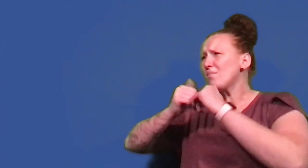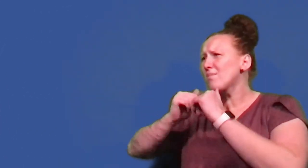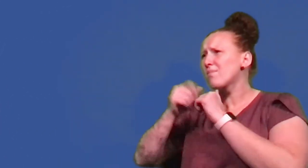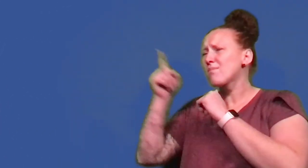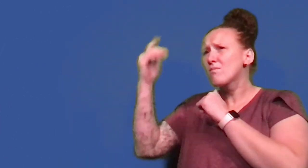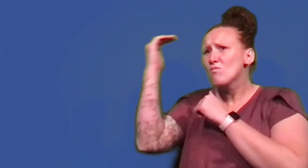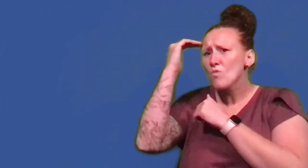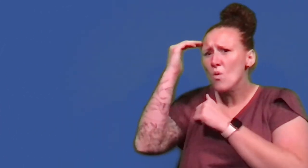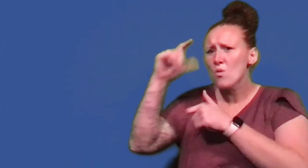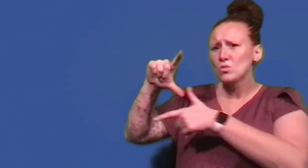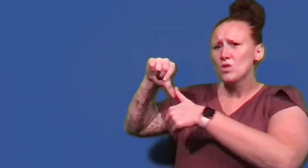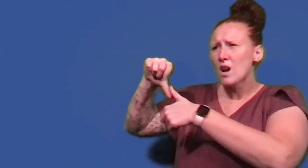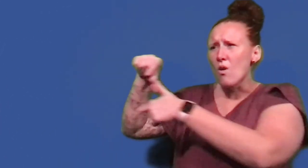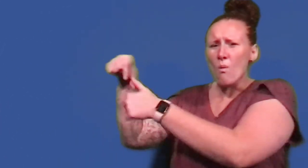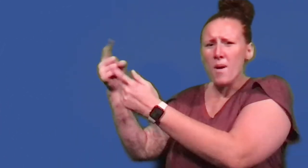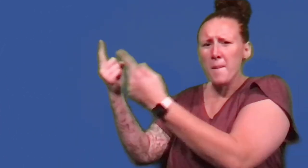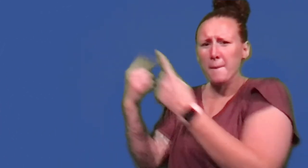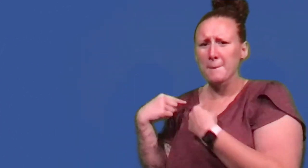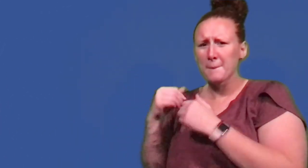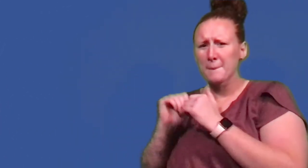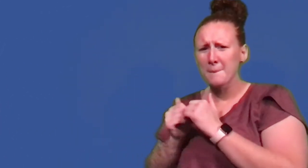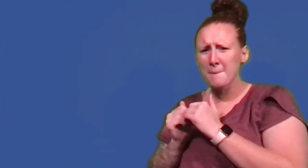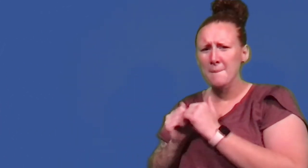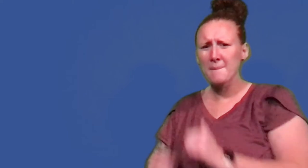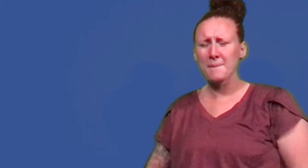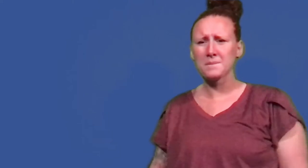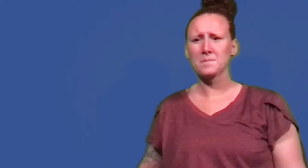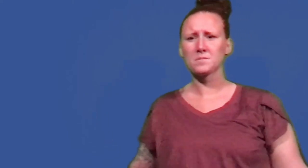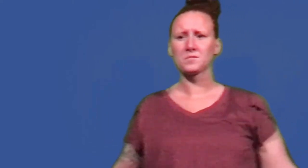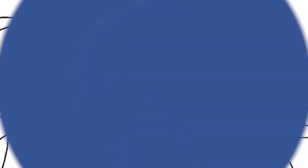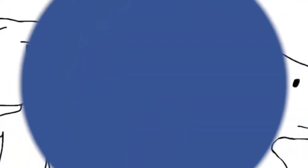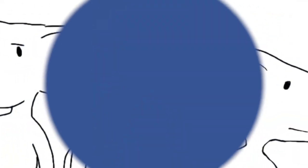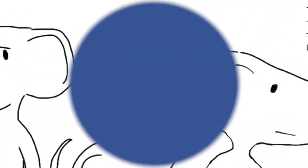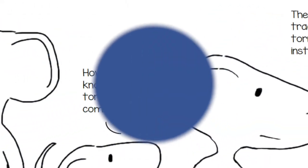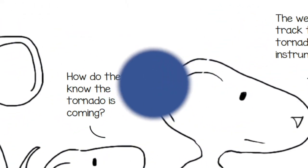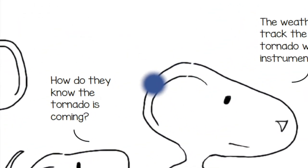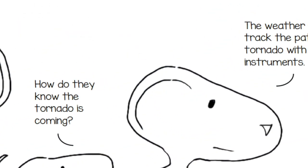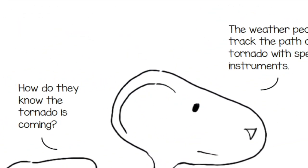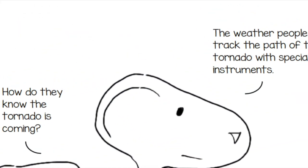How do they know the tornado is coming?